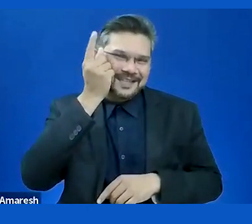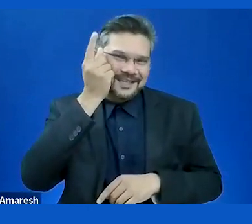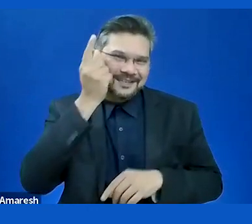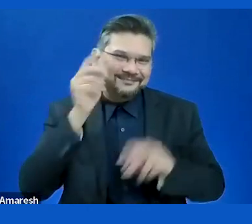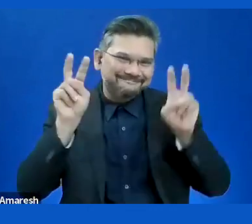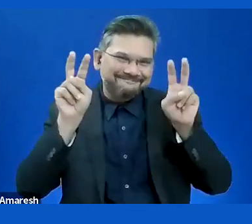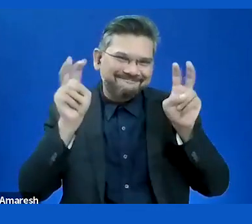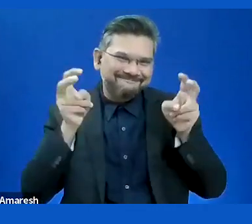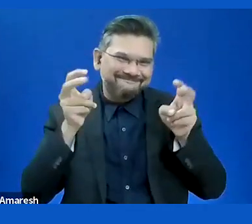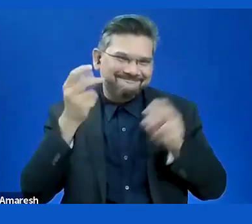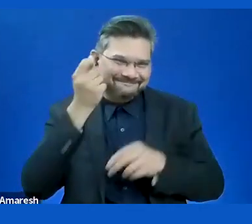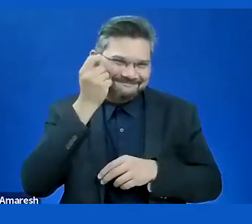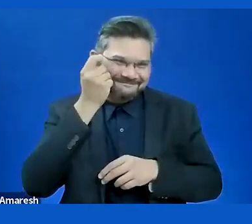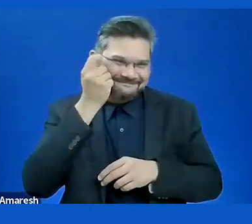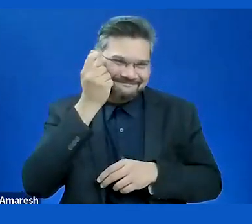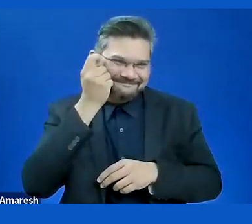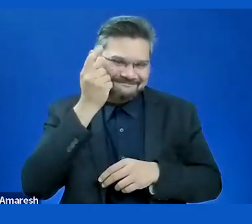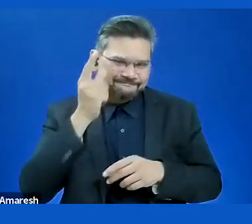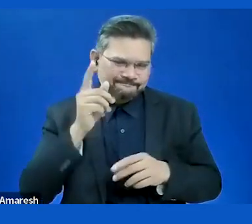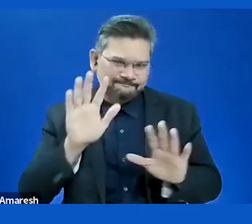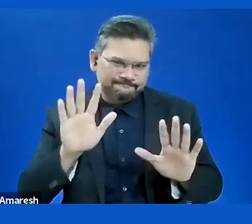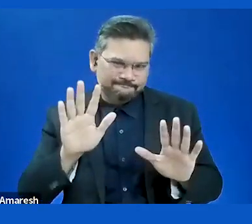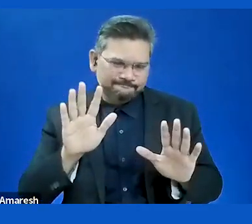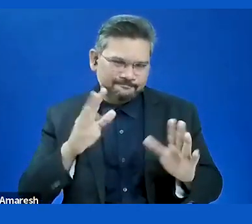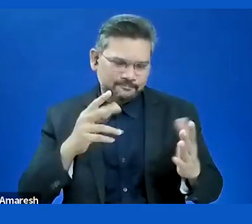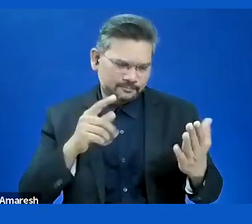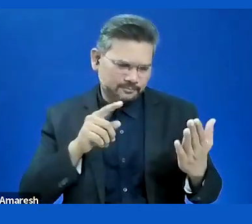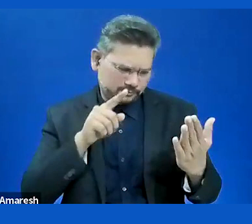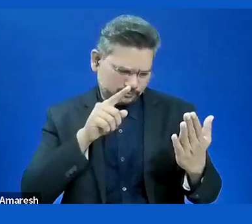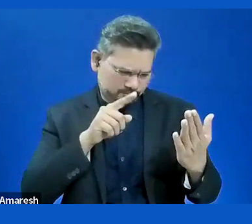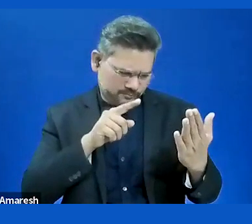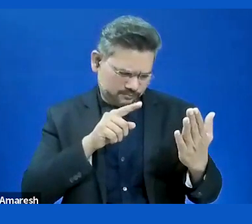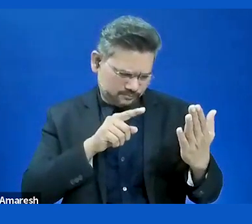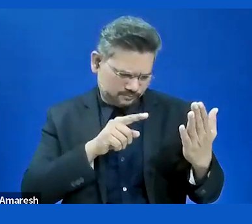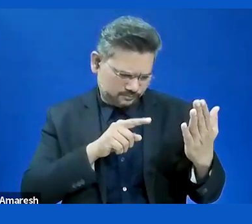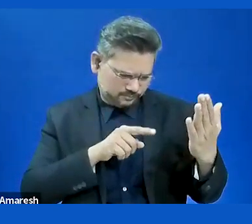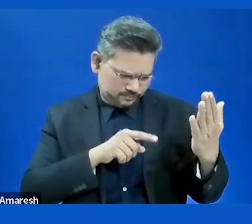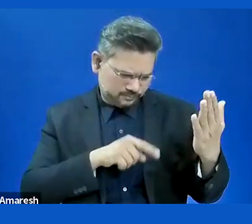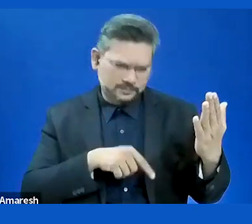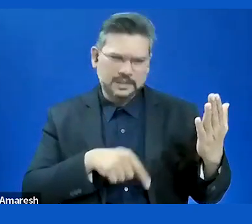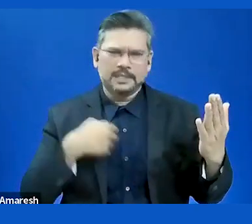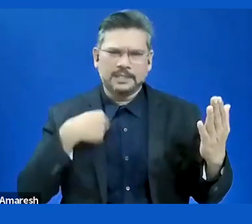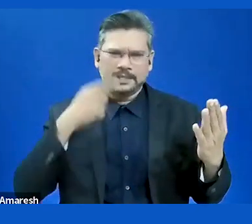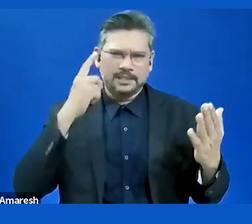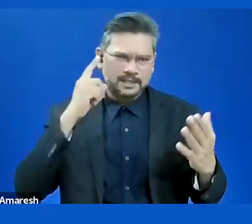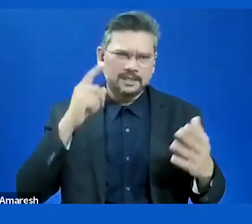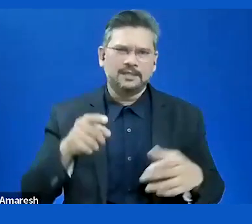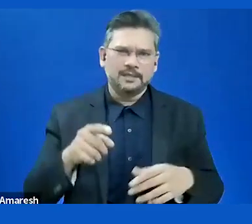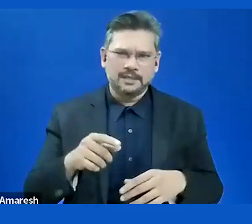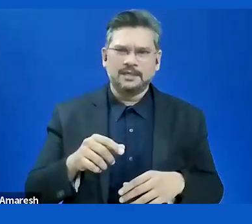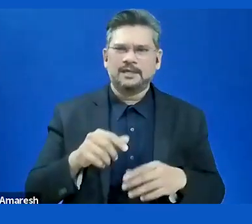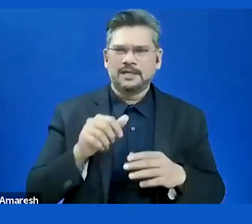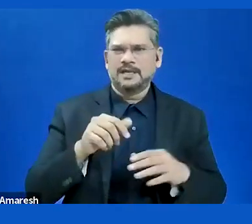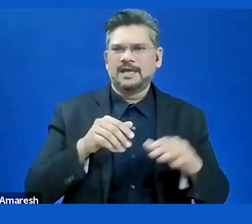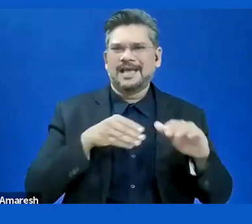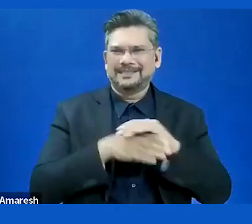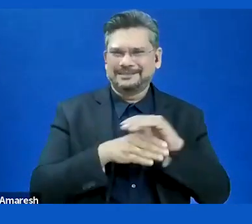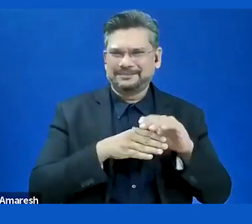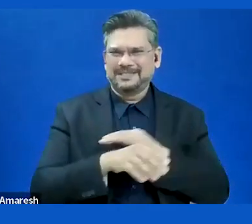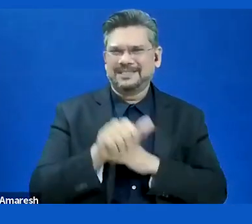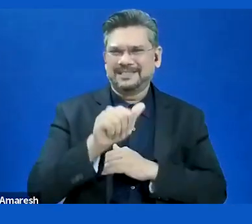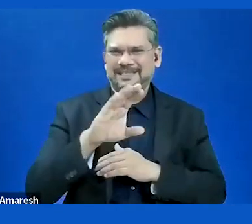one is this? I think 19, European Accessibility Act, seems no equality, WCAG to evaluate its